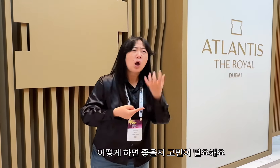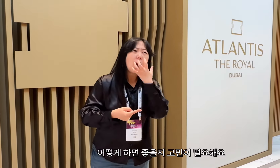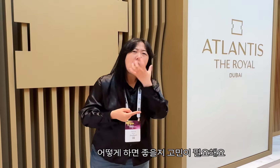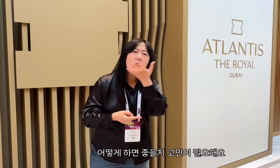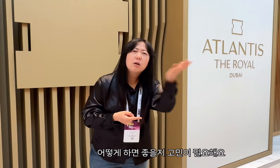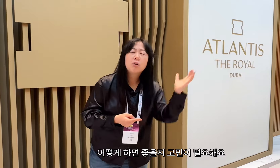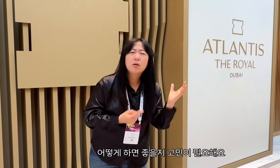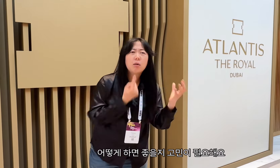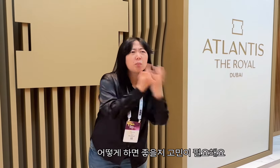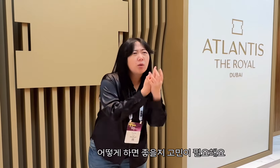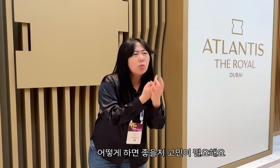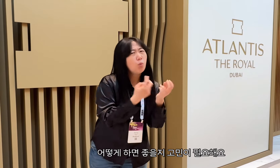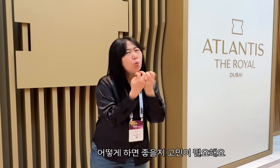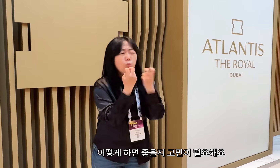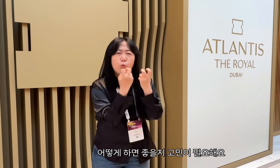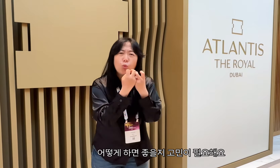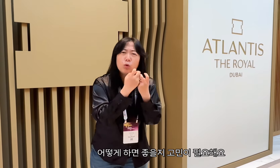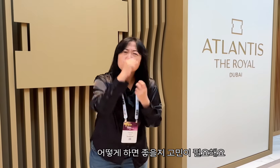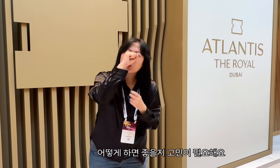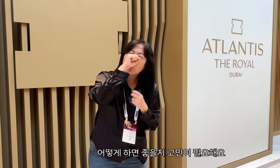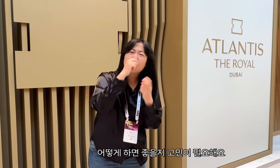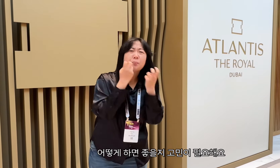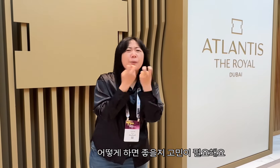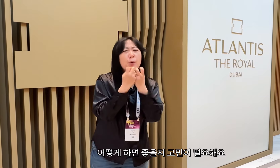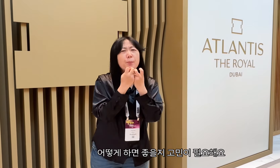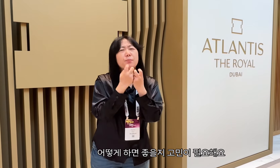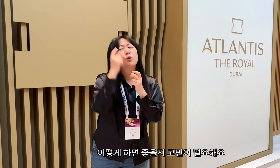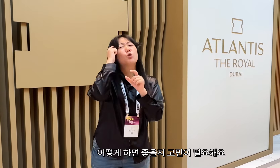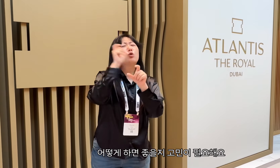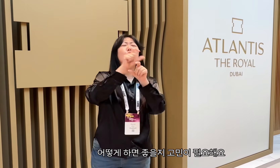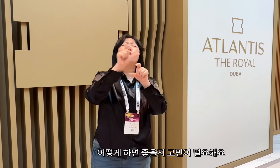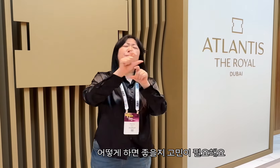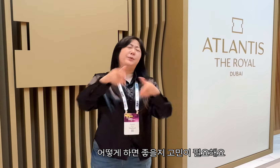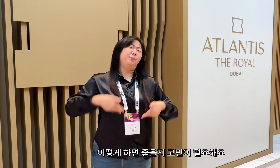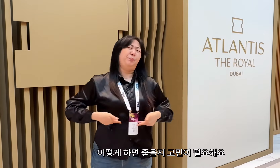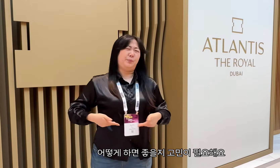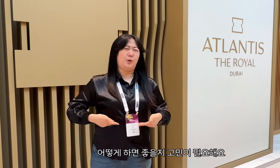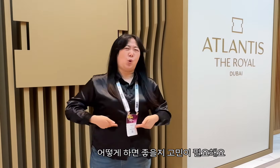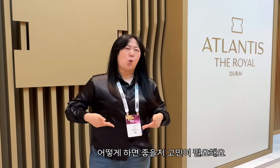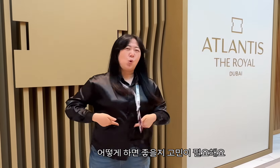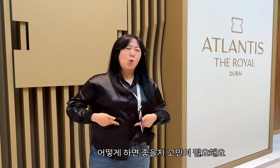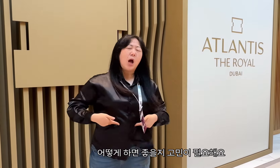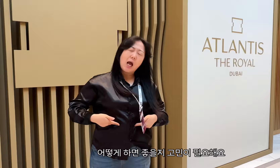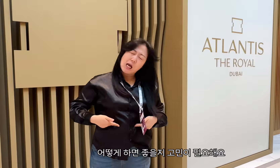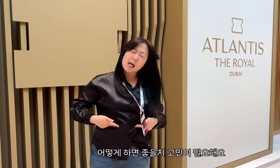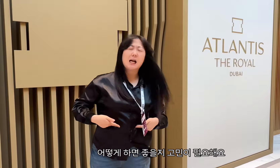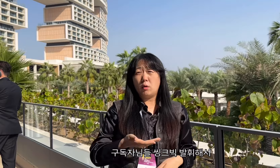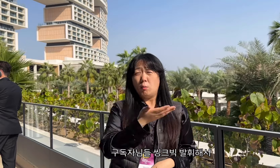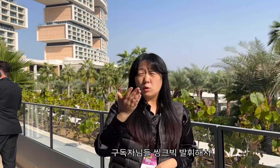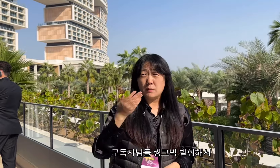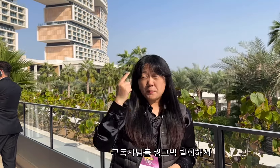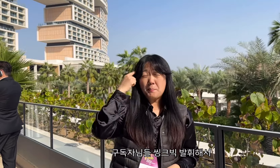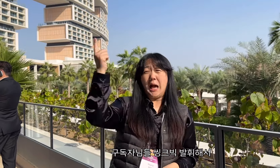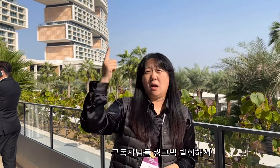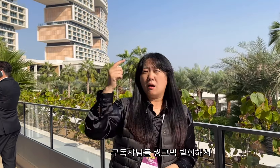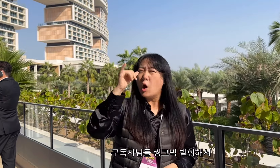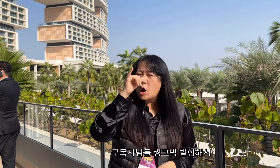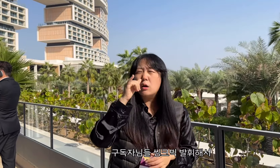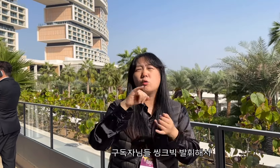when deaf people encounter situations like this at international events in the future. Subscribers, please show your good idea and